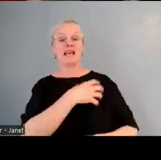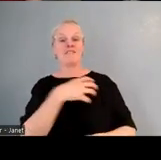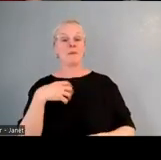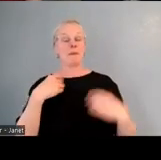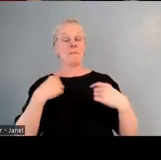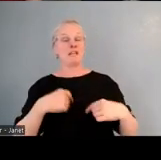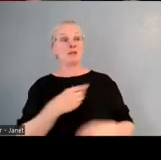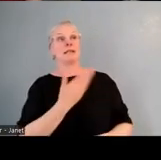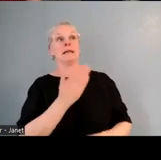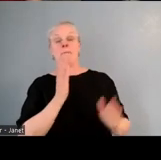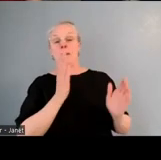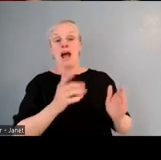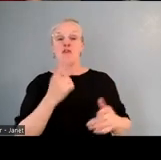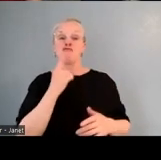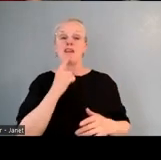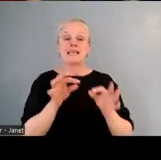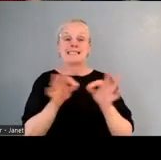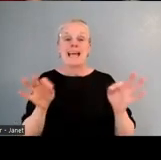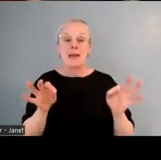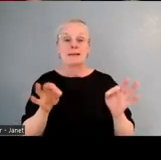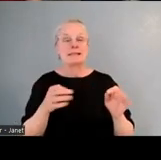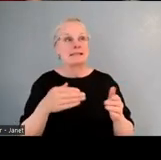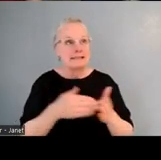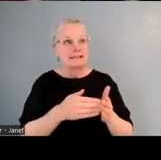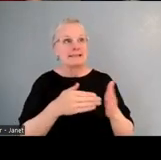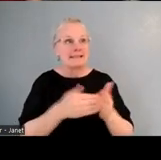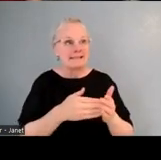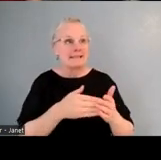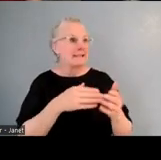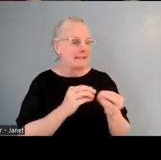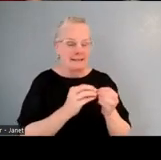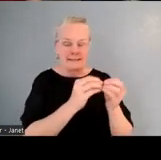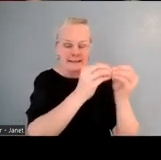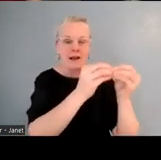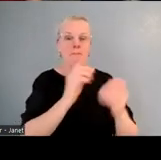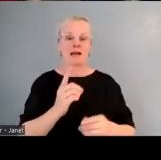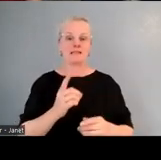and hopefully maybe some people from the ministry here. But yeah, it was really, really tough in those early days, and Jane was definitely a pathfinder,